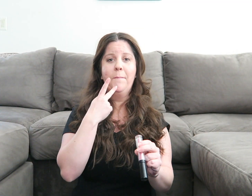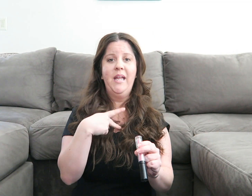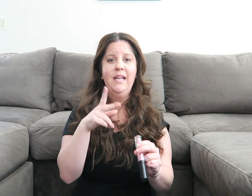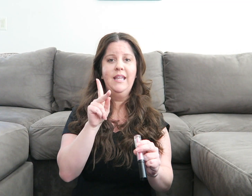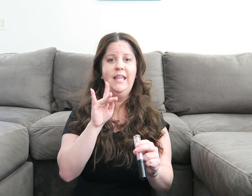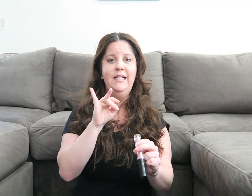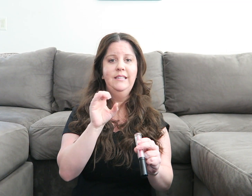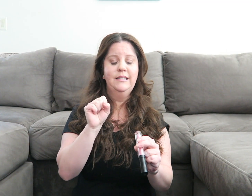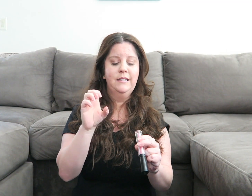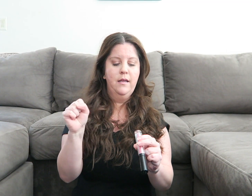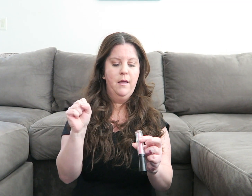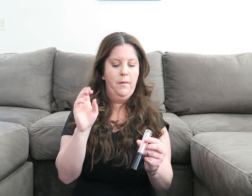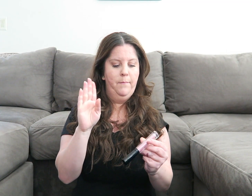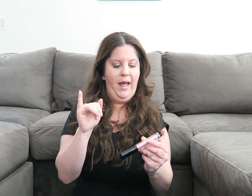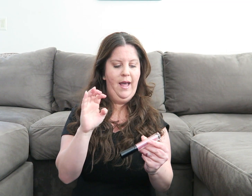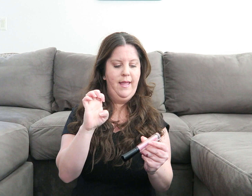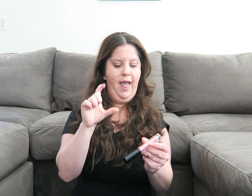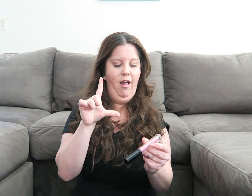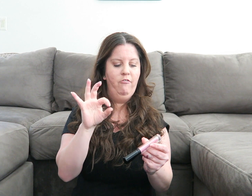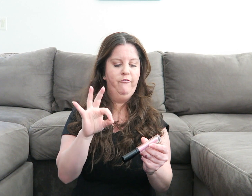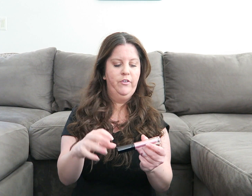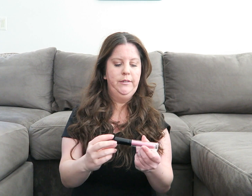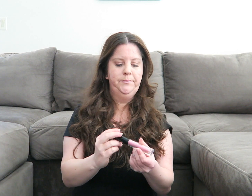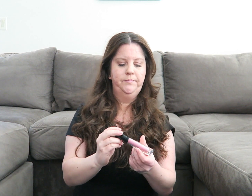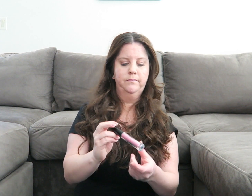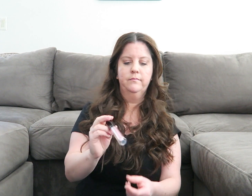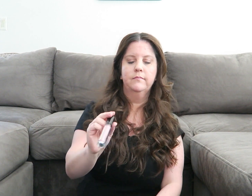it's called pink kiss by elf